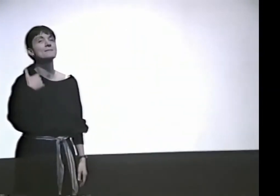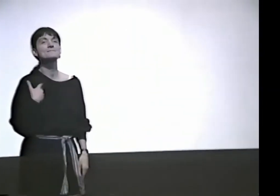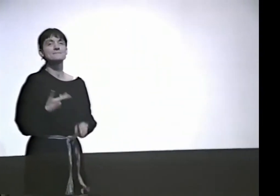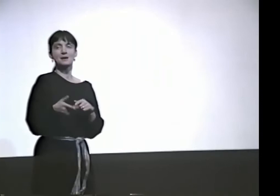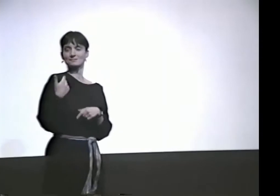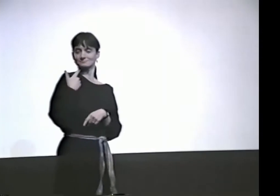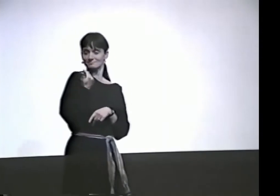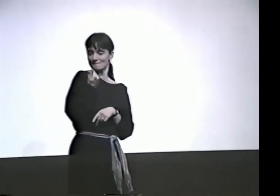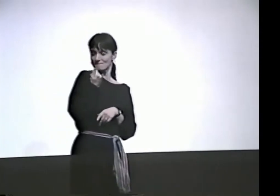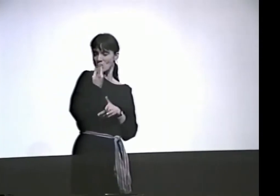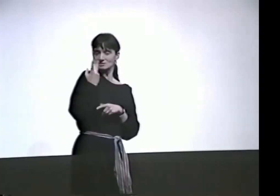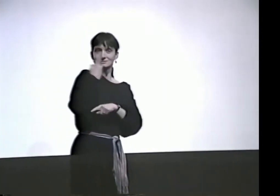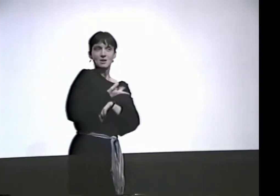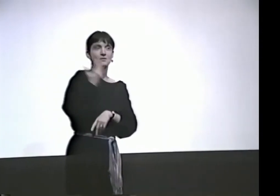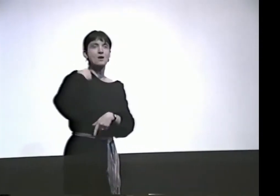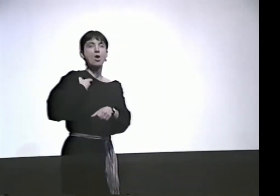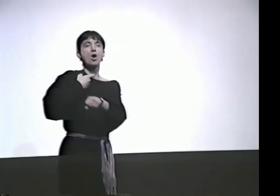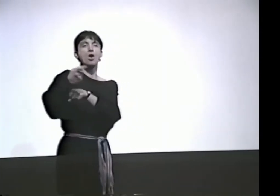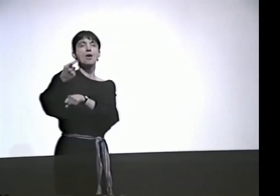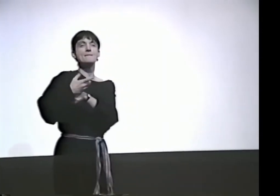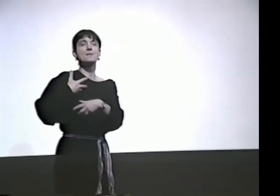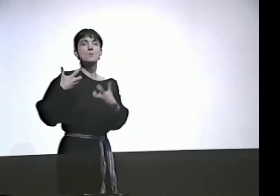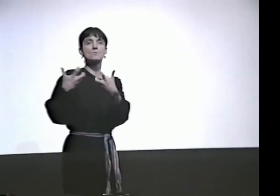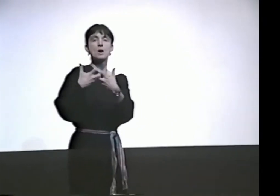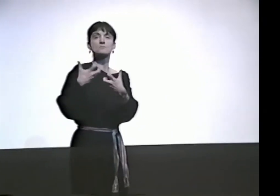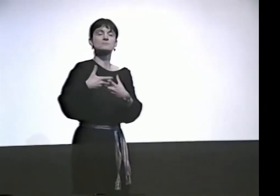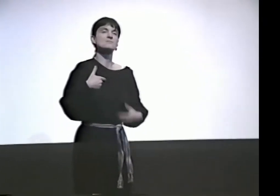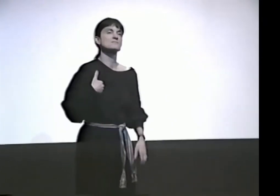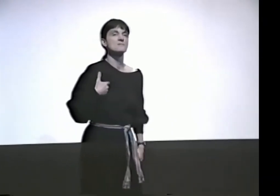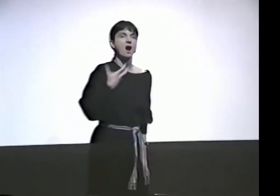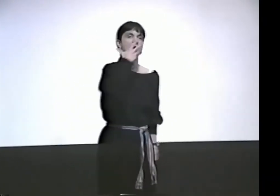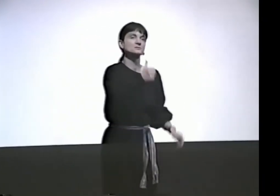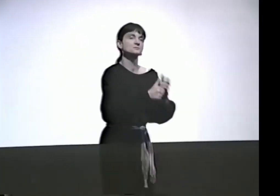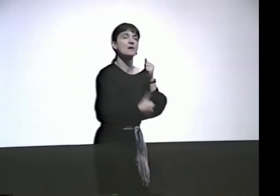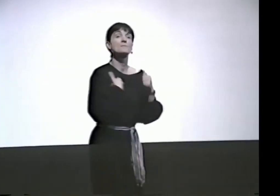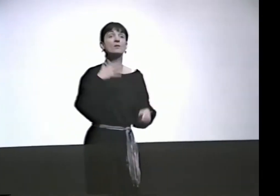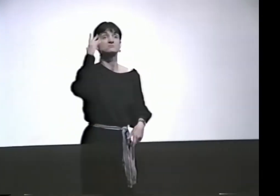SO I LEARNED THAT. A FEW DAYS AGO, I WAS TEASING MY ROOMMATE.